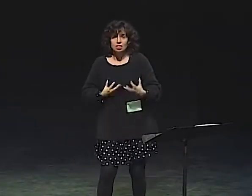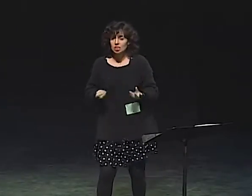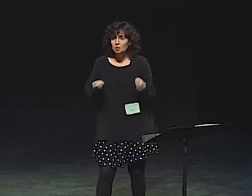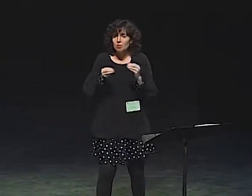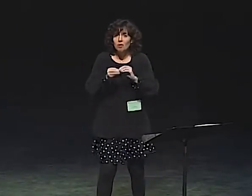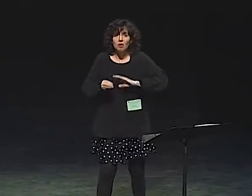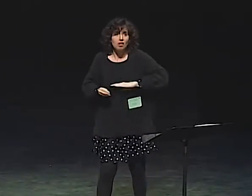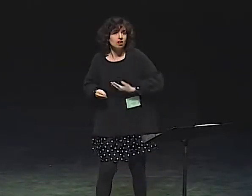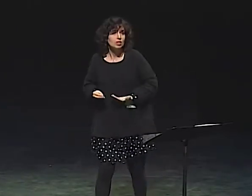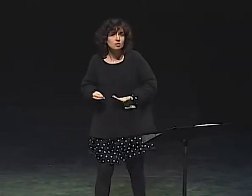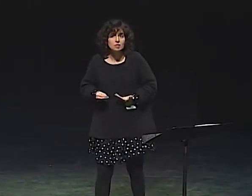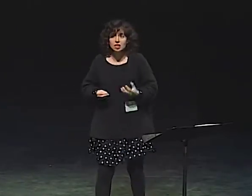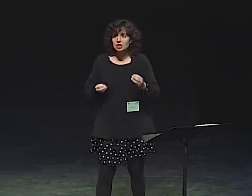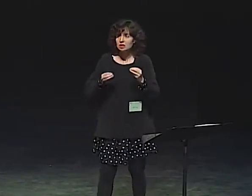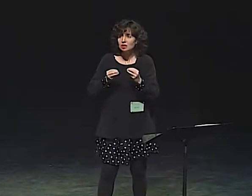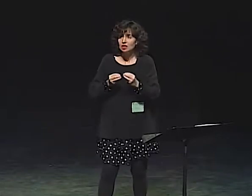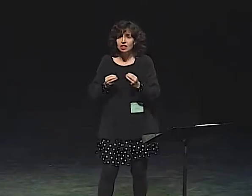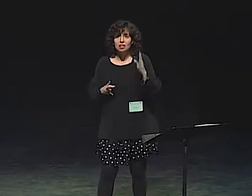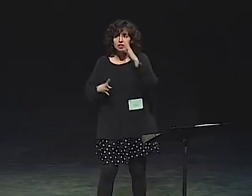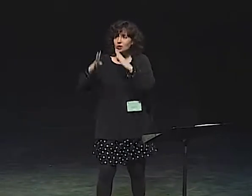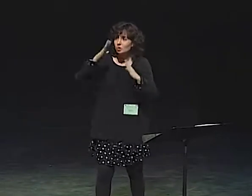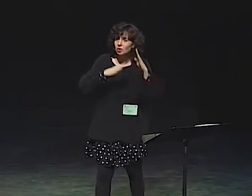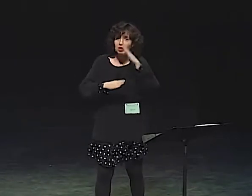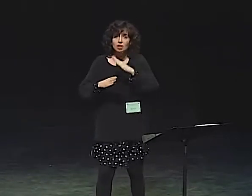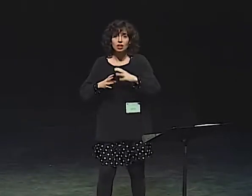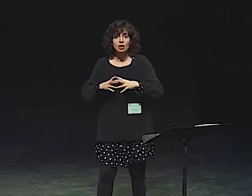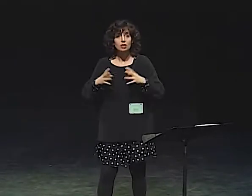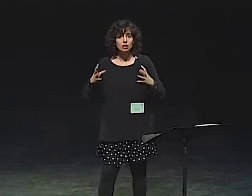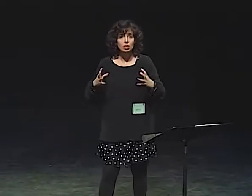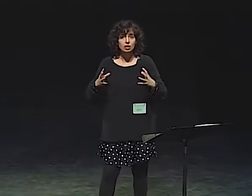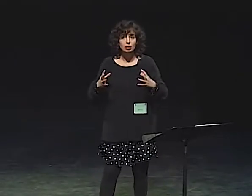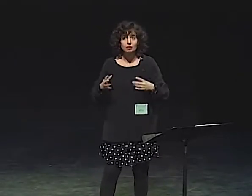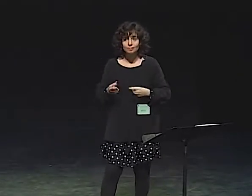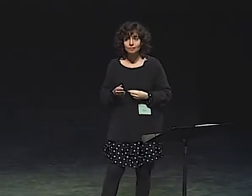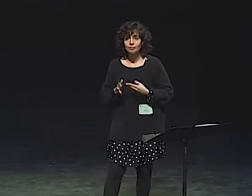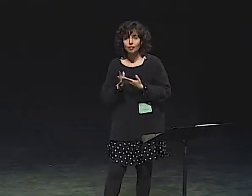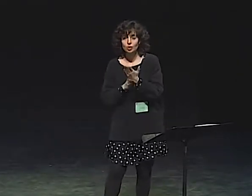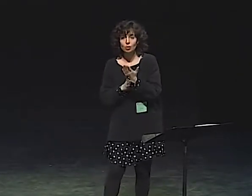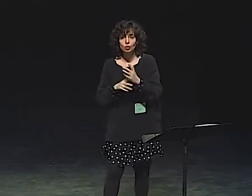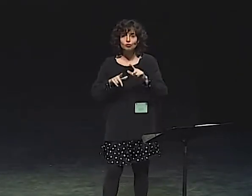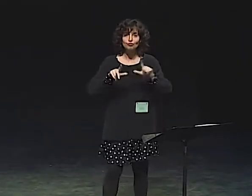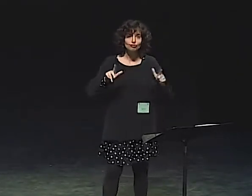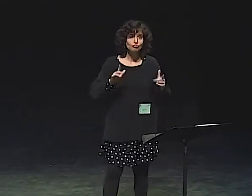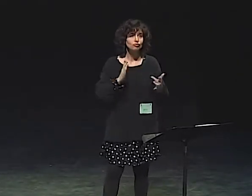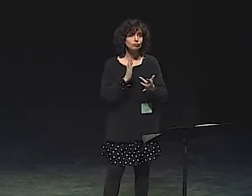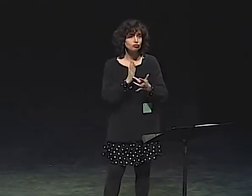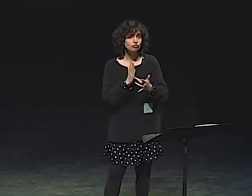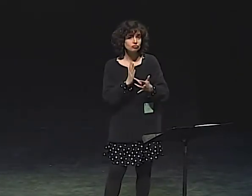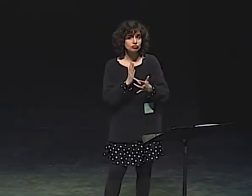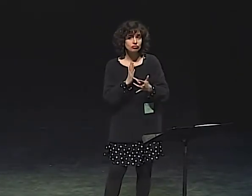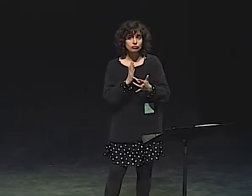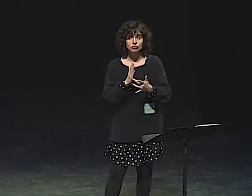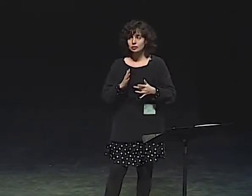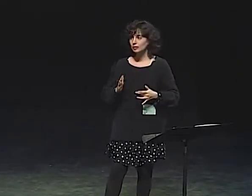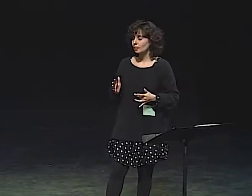AND SHOWING THE CHARACTER'S GRIEF, UPSETNESS, DESPAIR, CONCERN, WORRY.